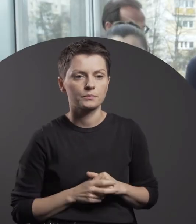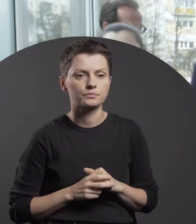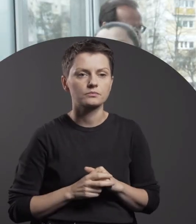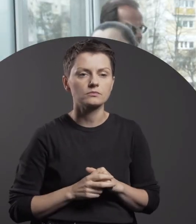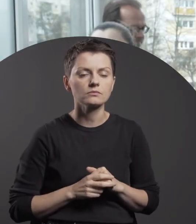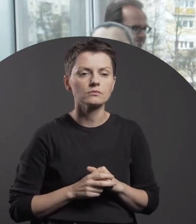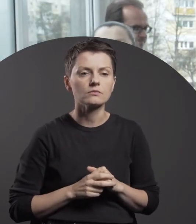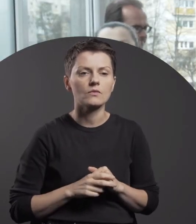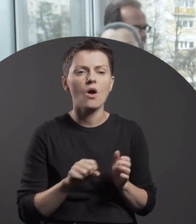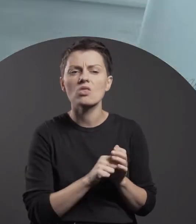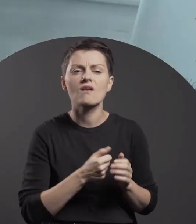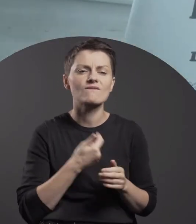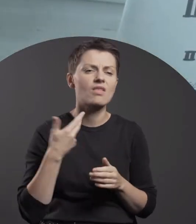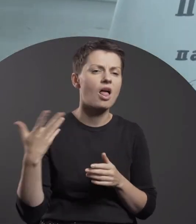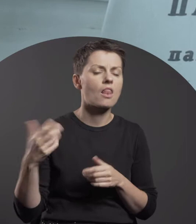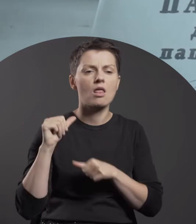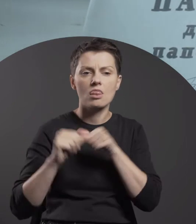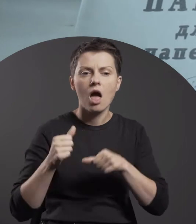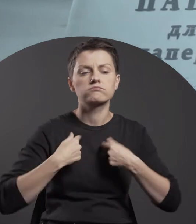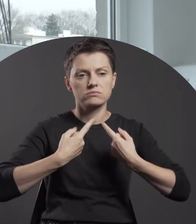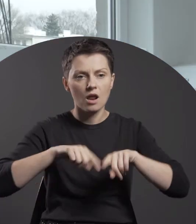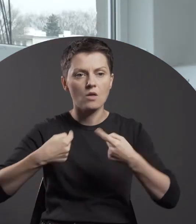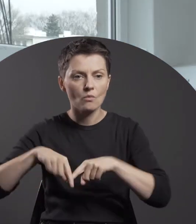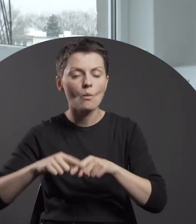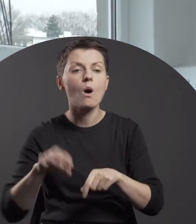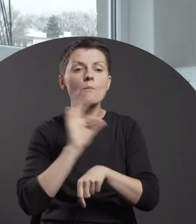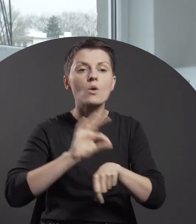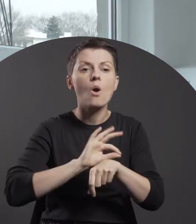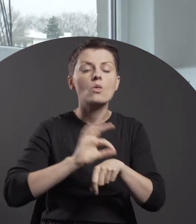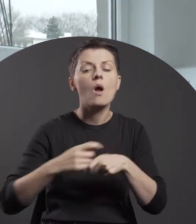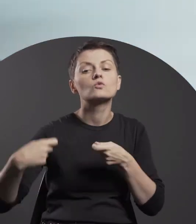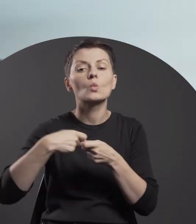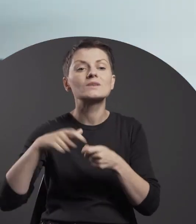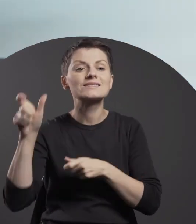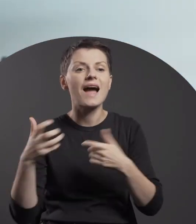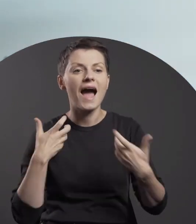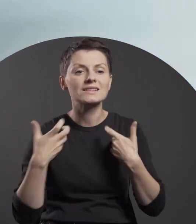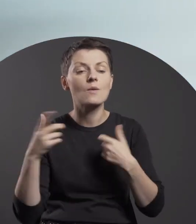For years, we have been carrying out projects with Ukrainian artists,